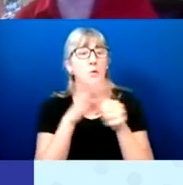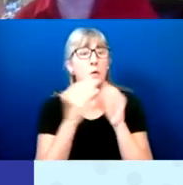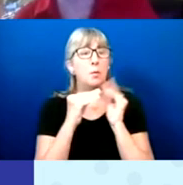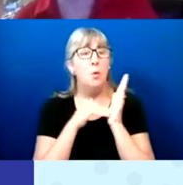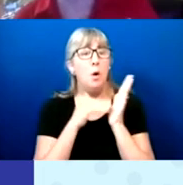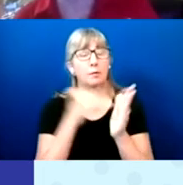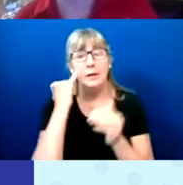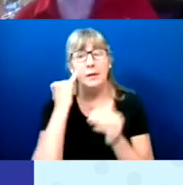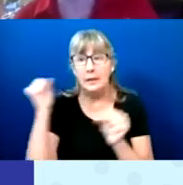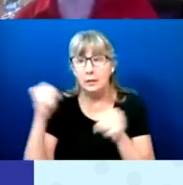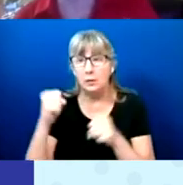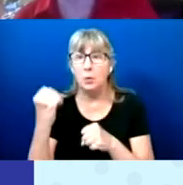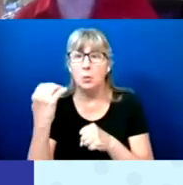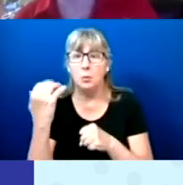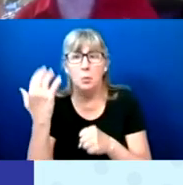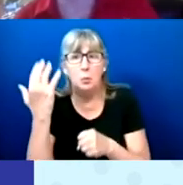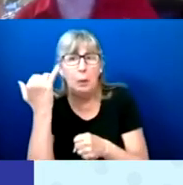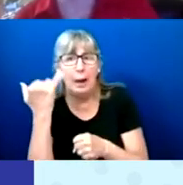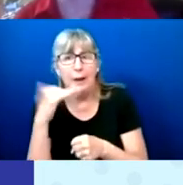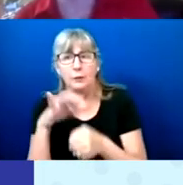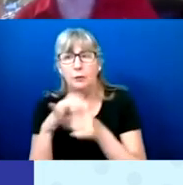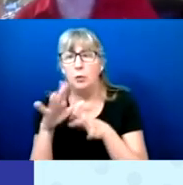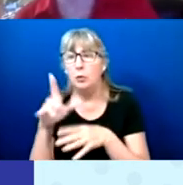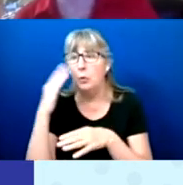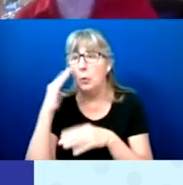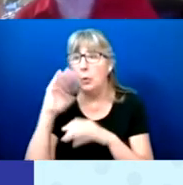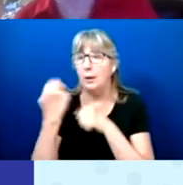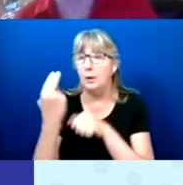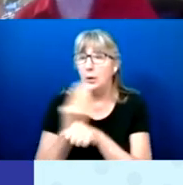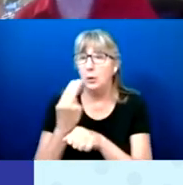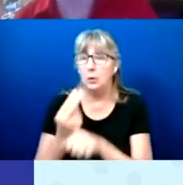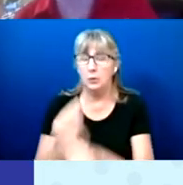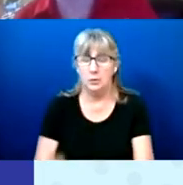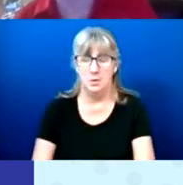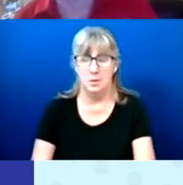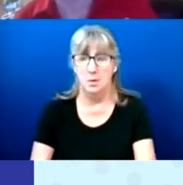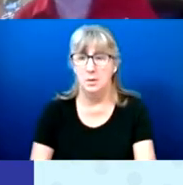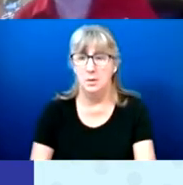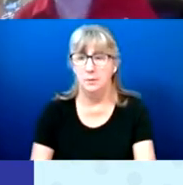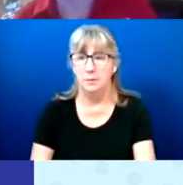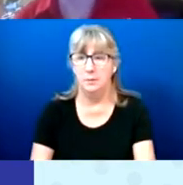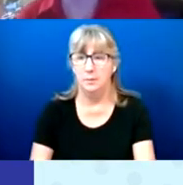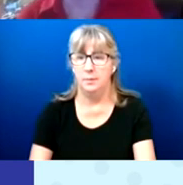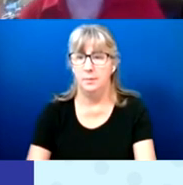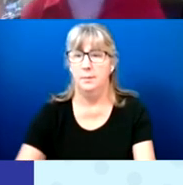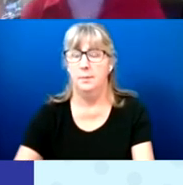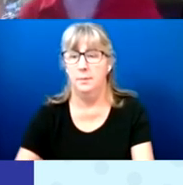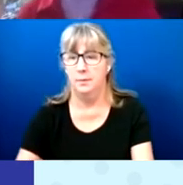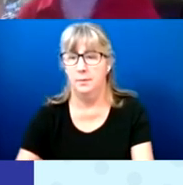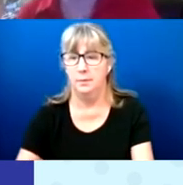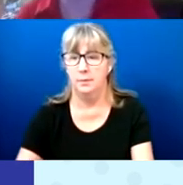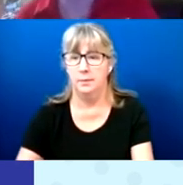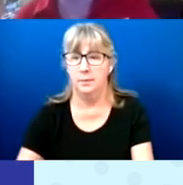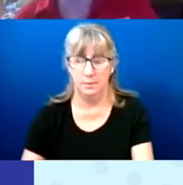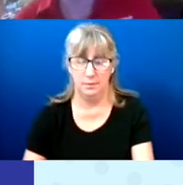Do voters know how to use the voting equipment? How many first time voters? How was it for them?